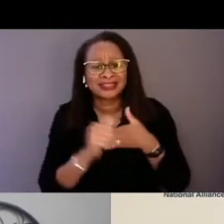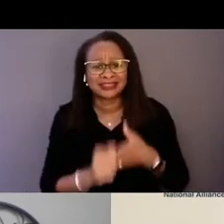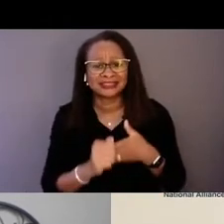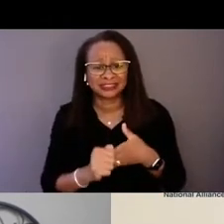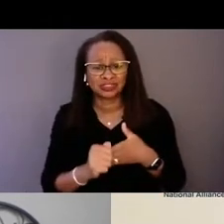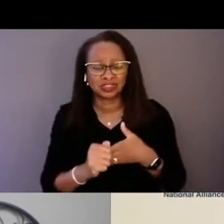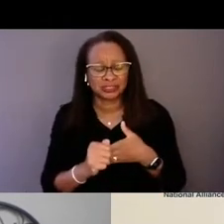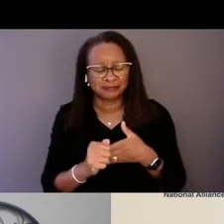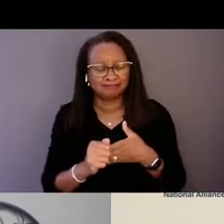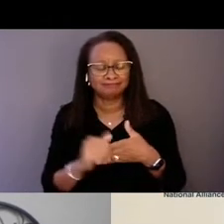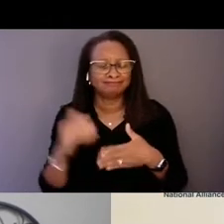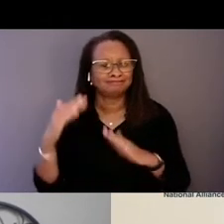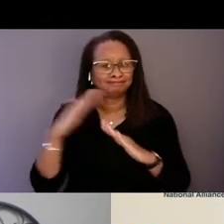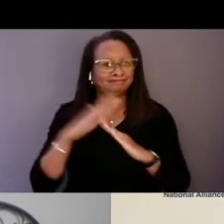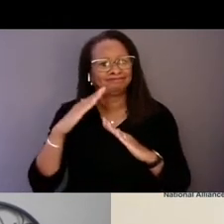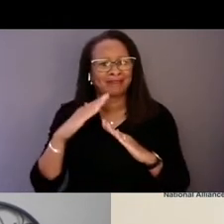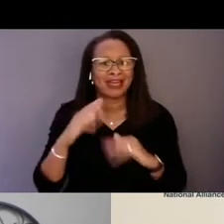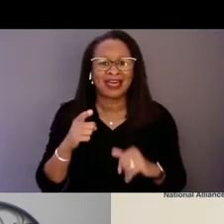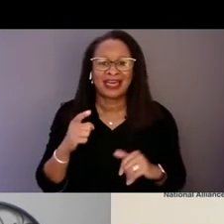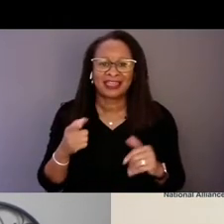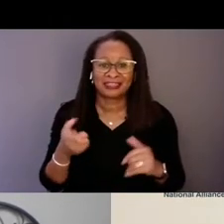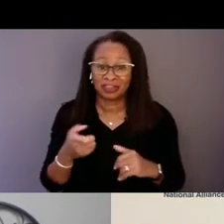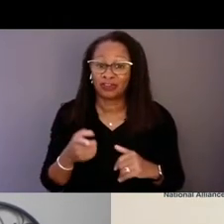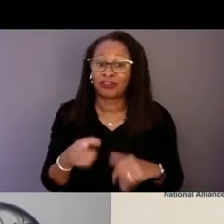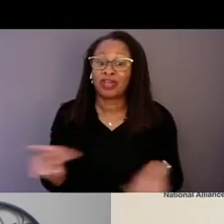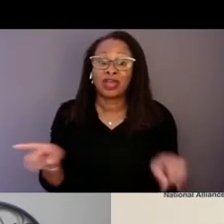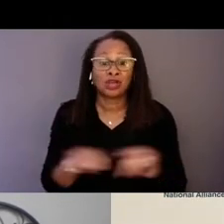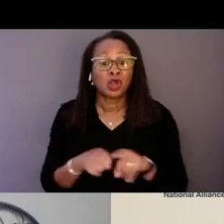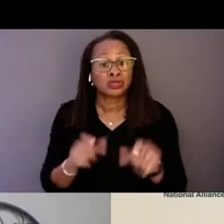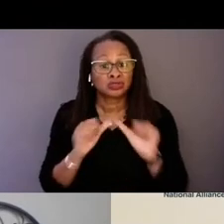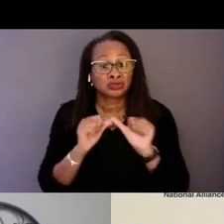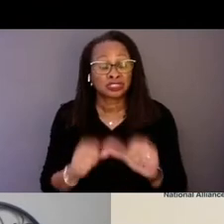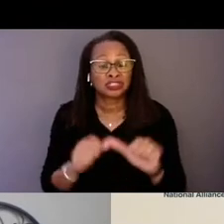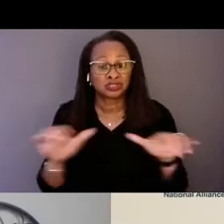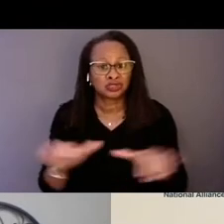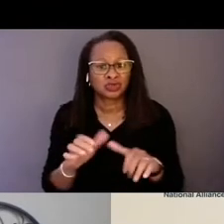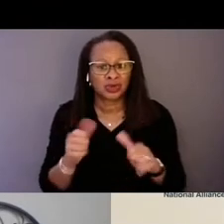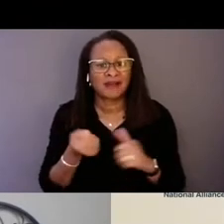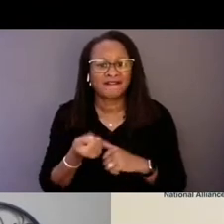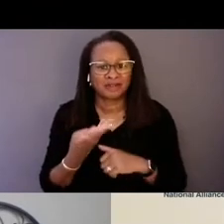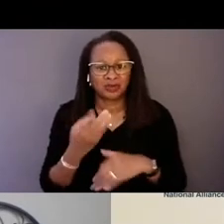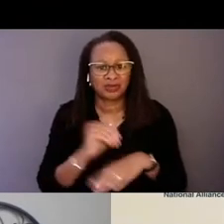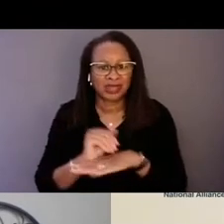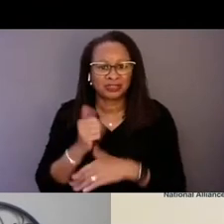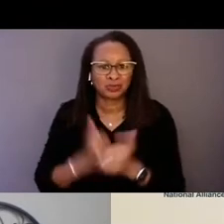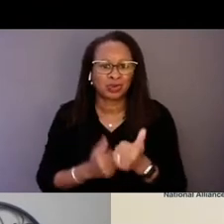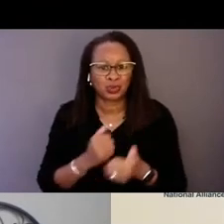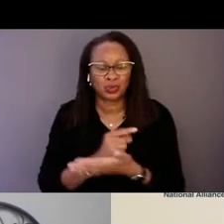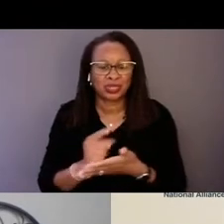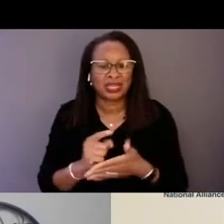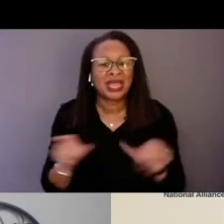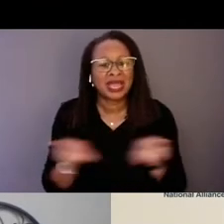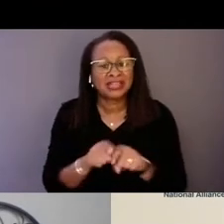and as well as the work you continue to do a couple of nights a week in terms of your continued work in the mental health field